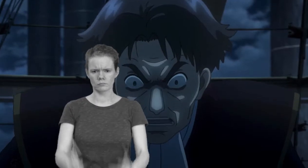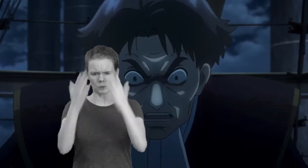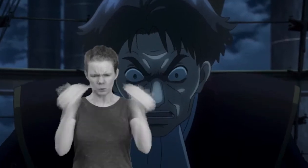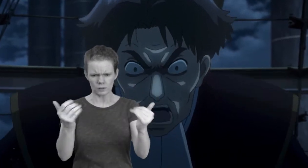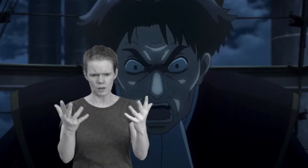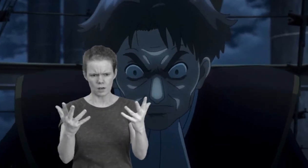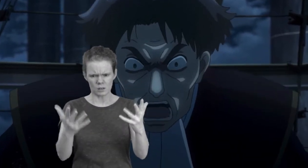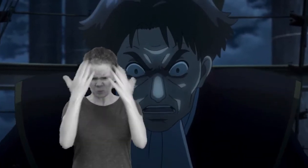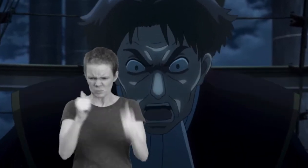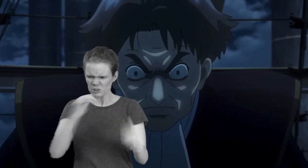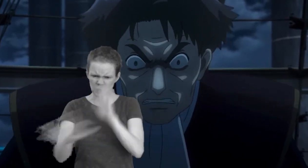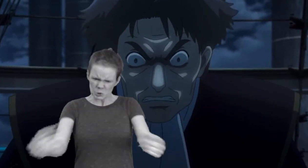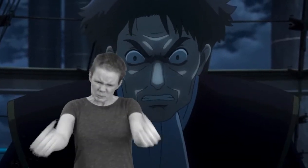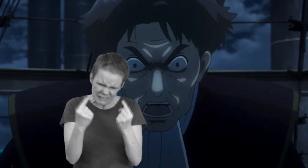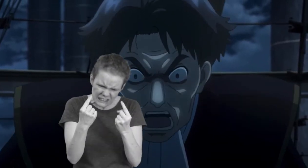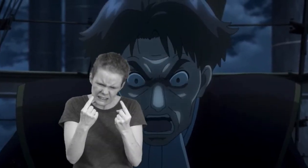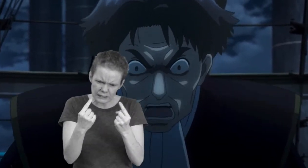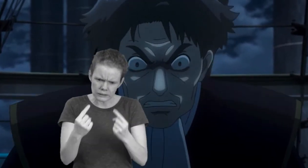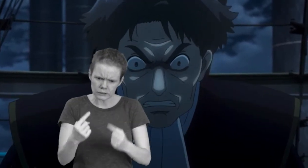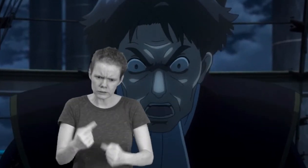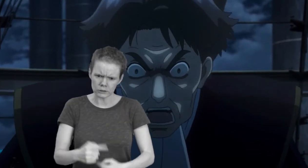Why? Why didn't she choose me?